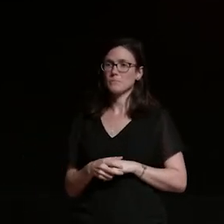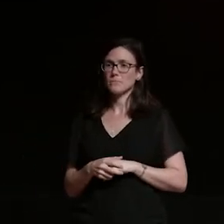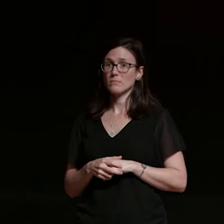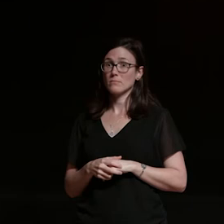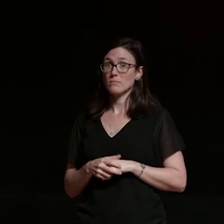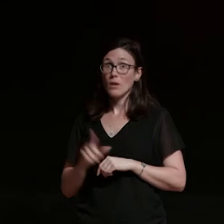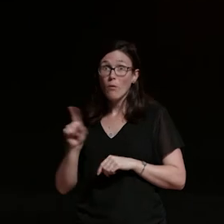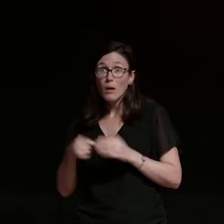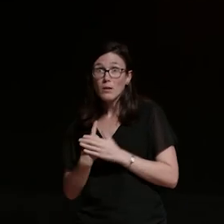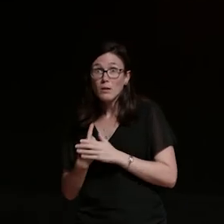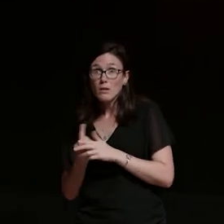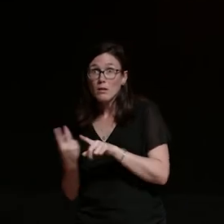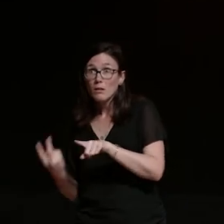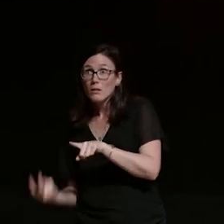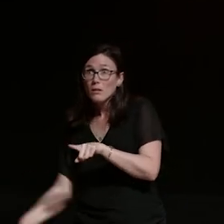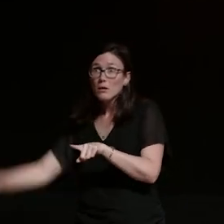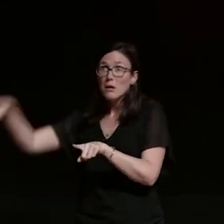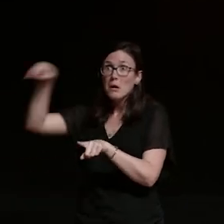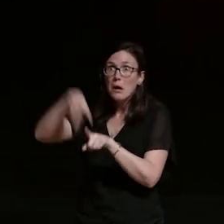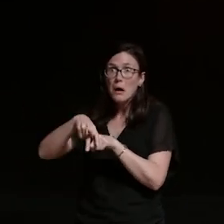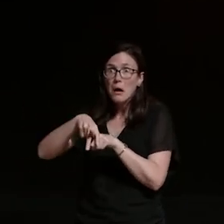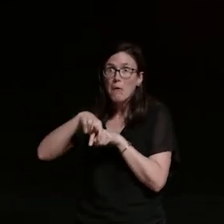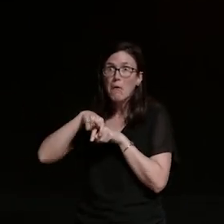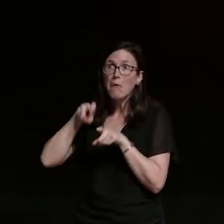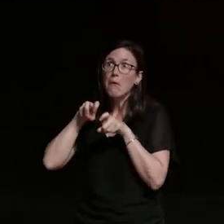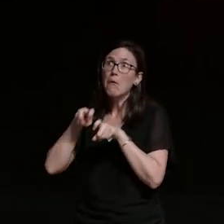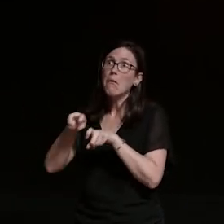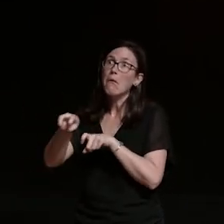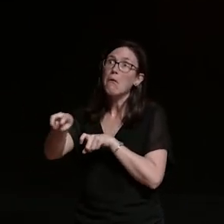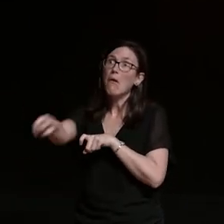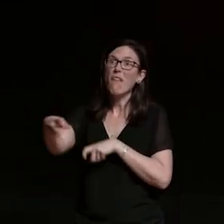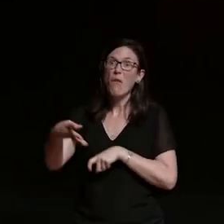on the bike and then drove for another four hours and had a drink at the pub